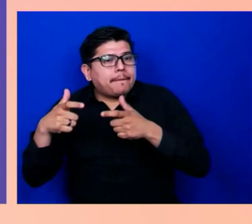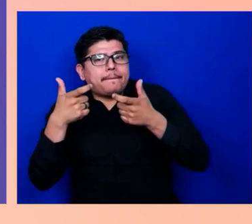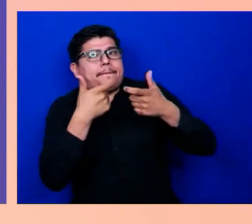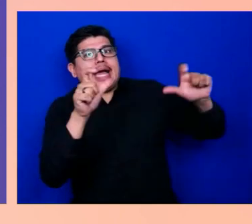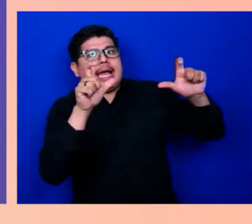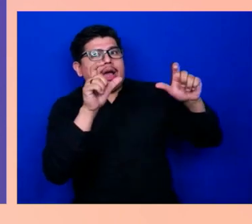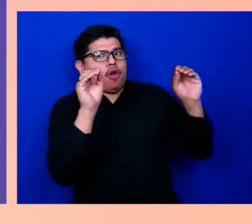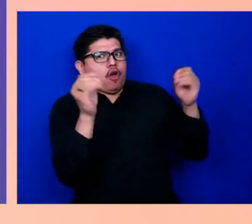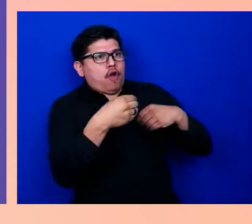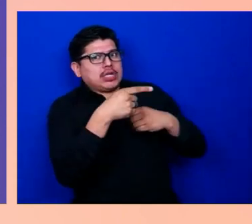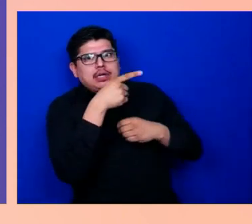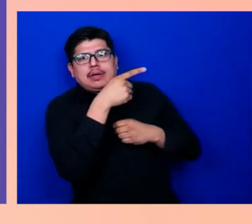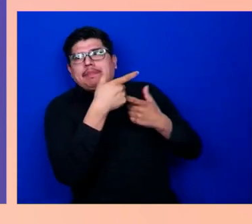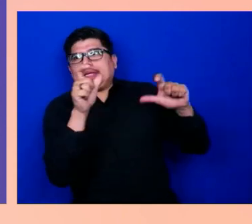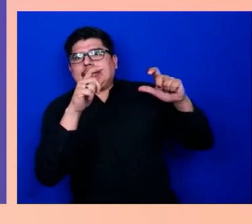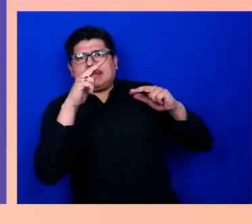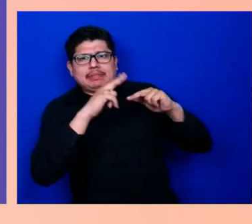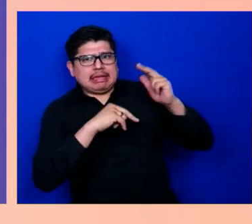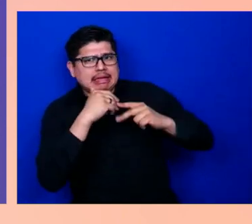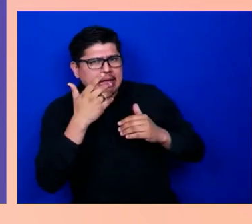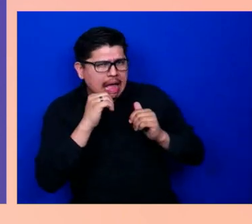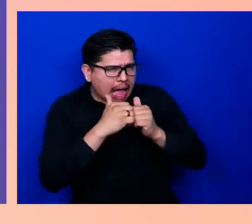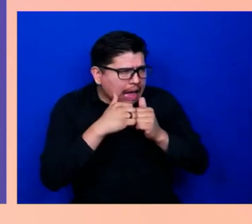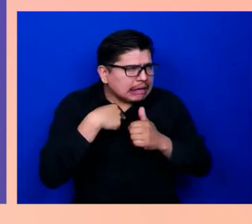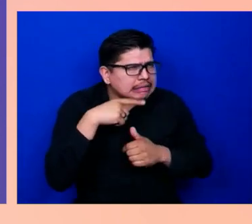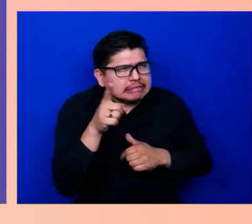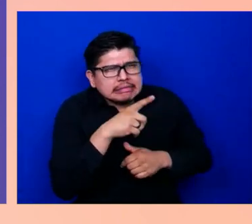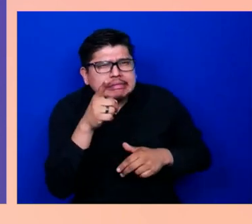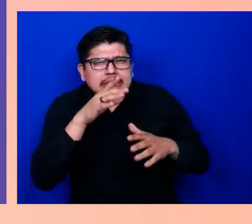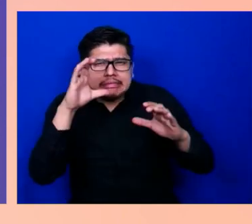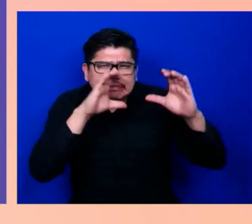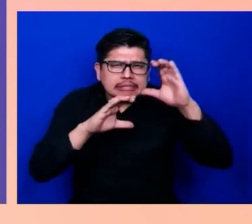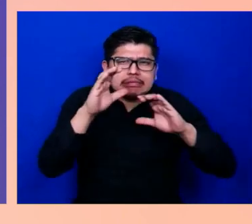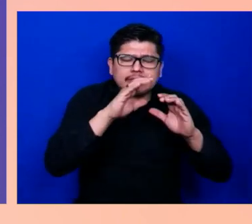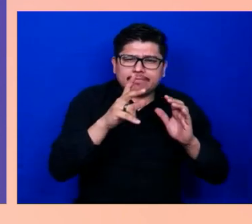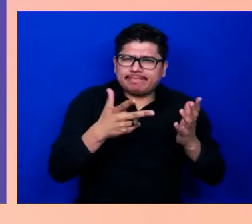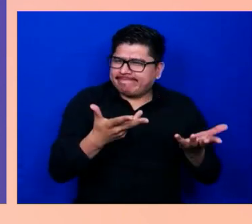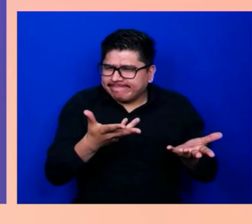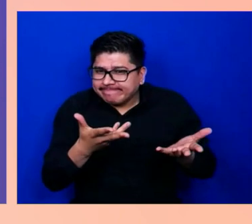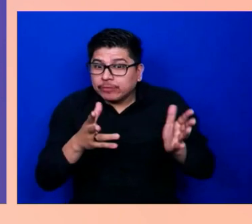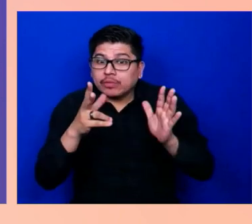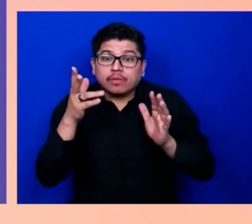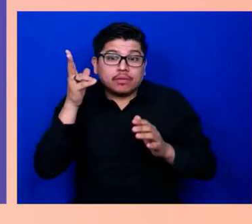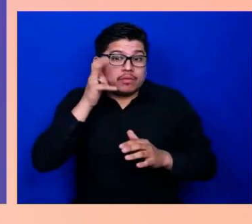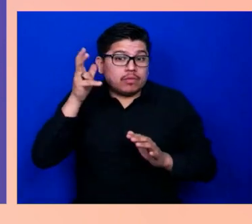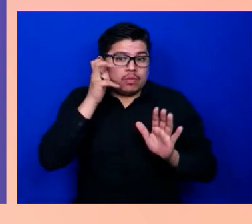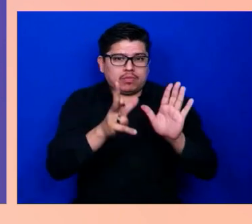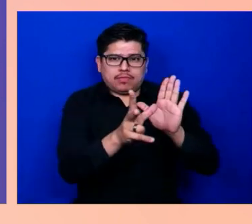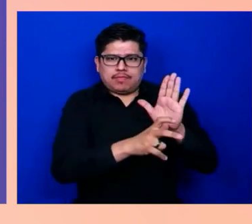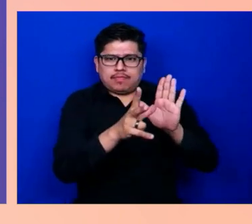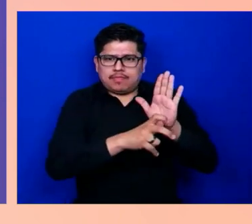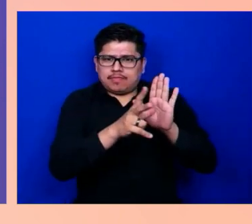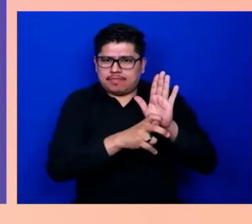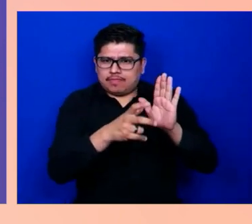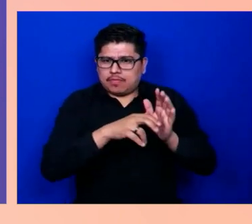Someone can record that route to you using audio augmented reality, and message it to you so that you can follow it just by